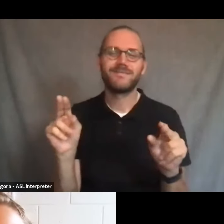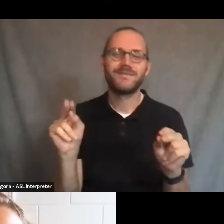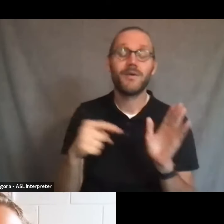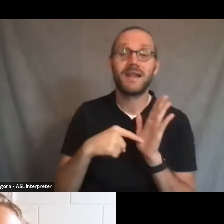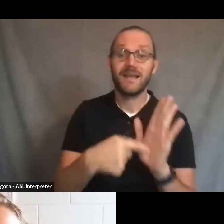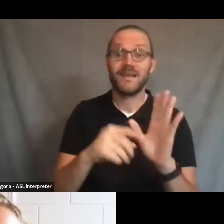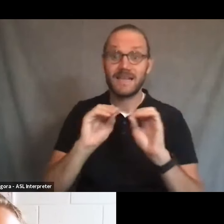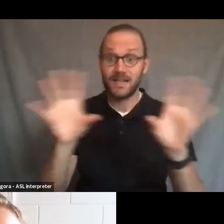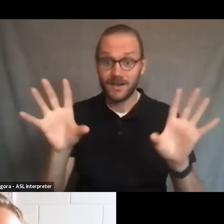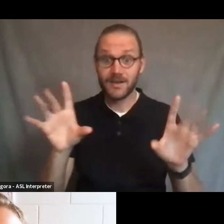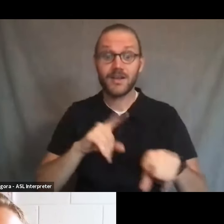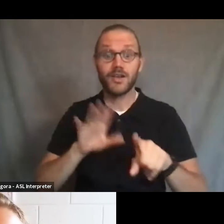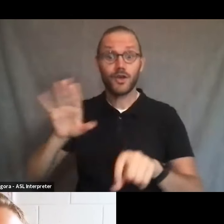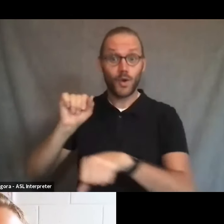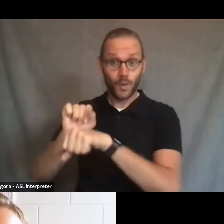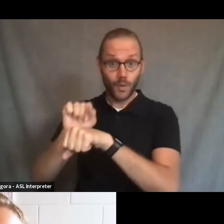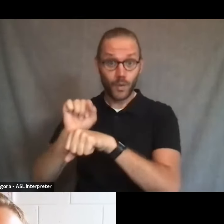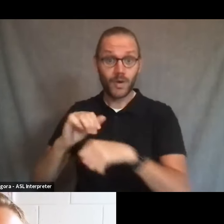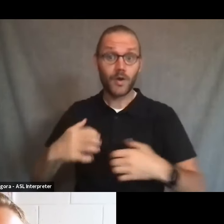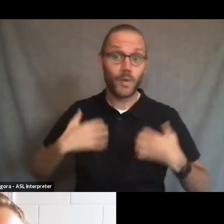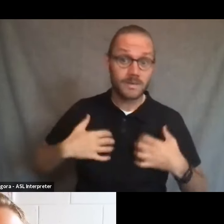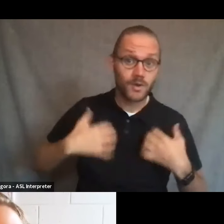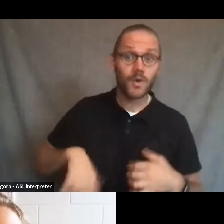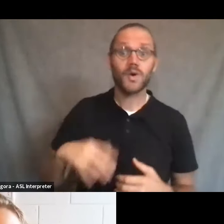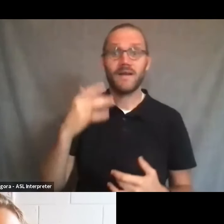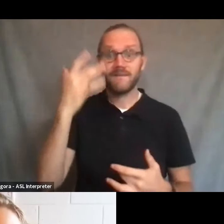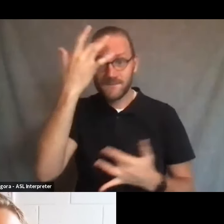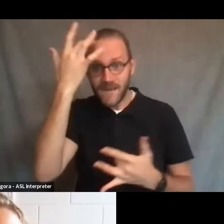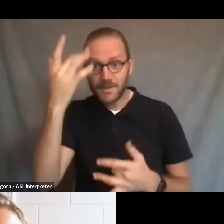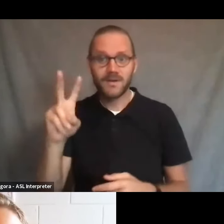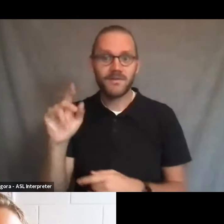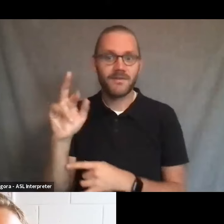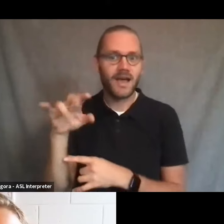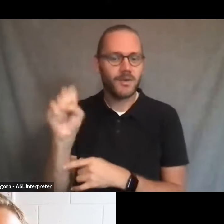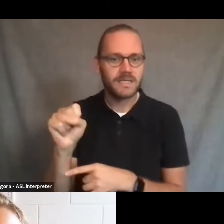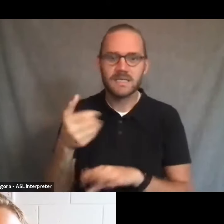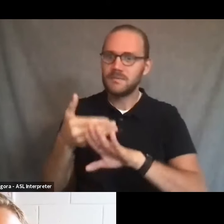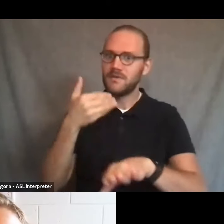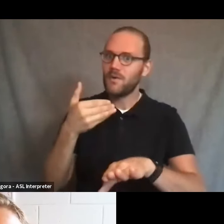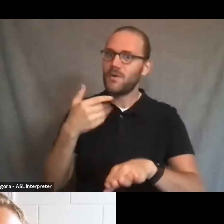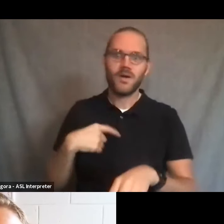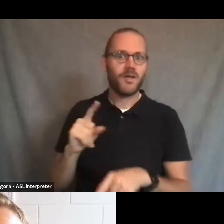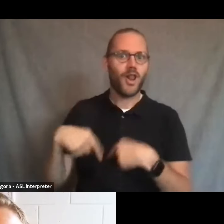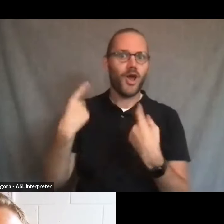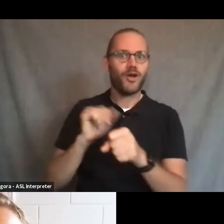your work has been in respiratory virus epidemiology, you know, long before the coronavirus, it kept you busy.